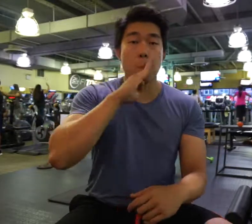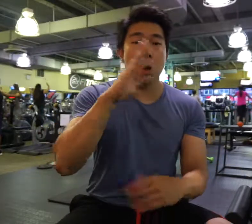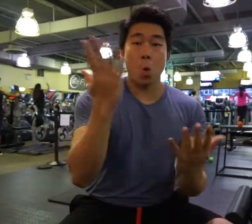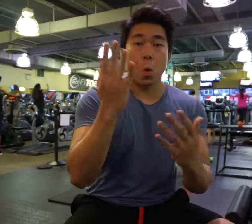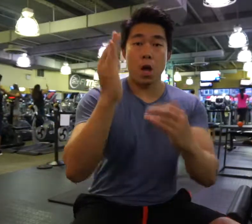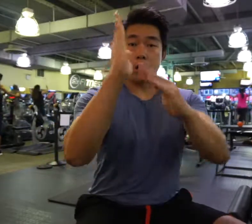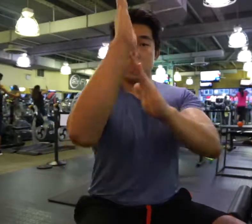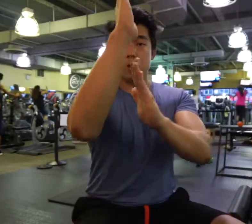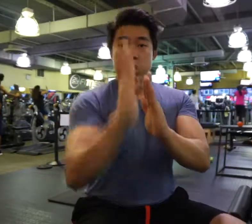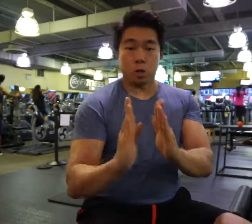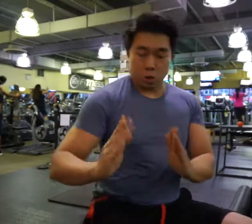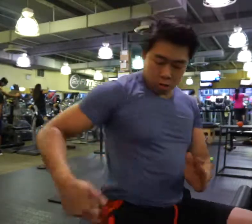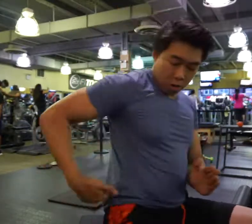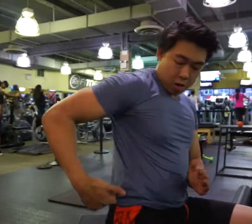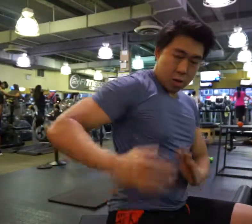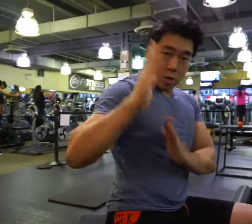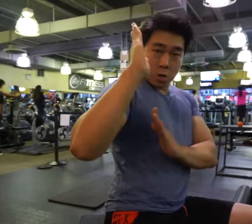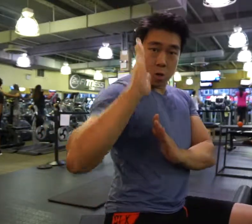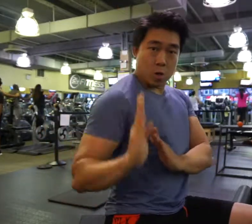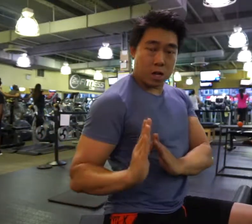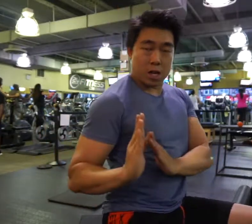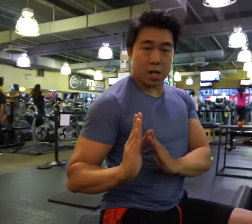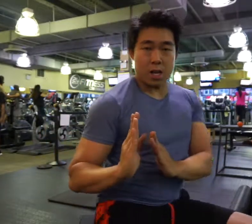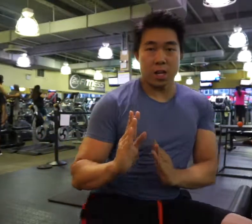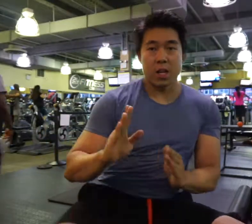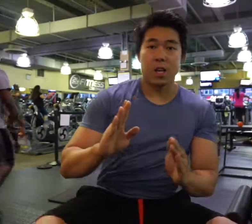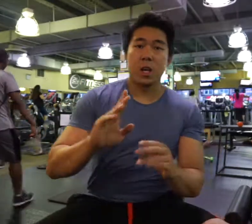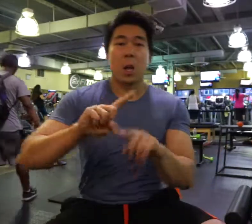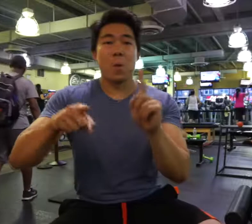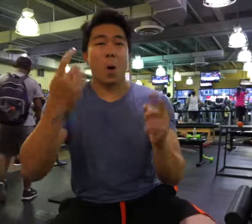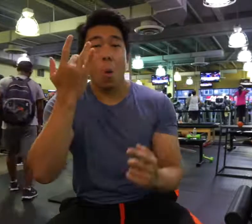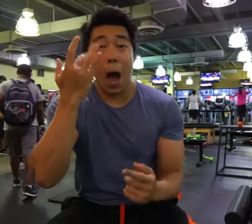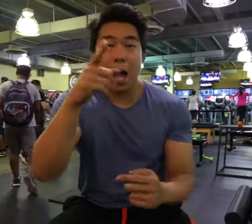The pelvis in a neutral alignment will help to balance the spine.